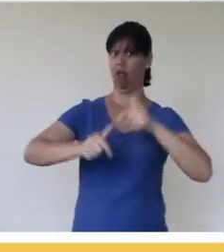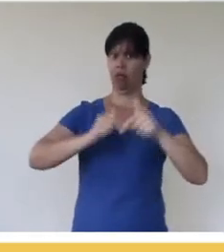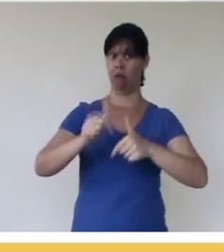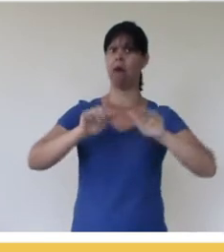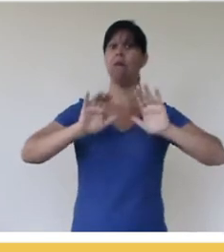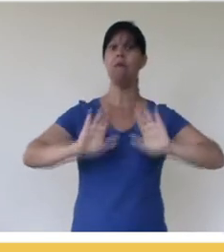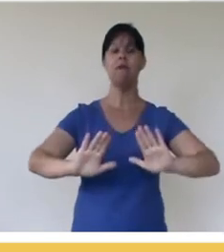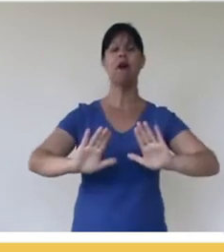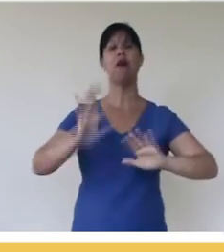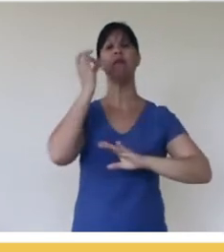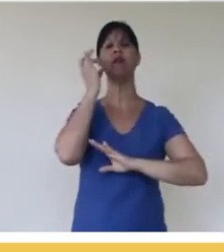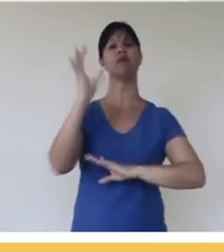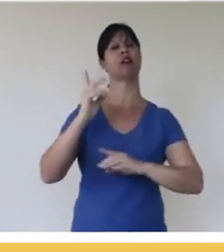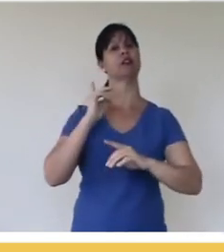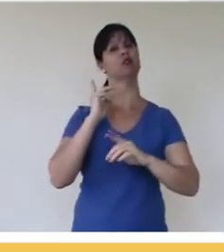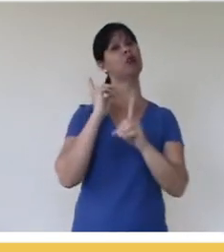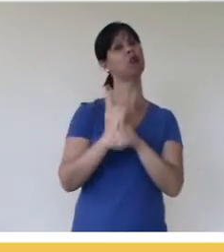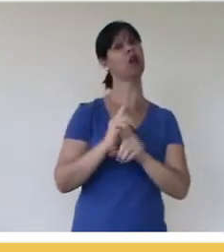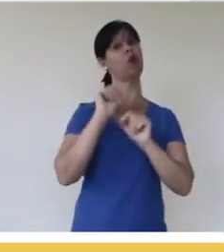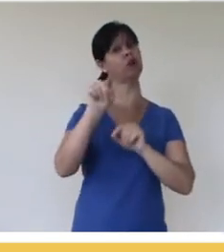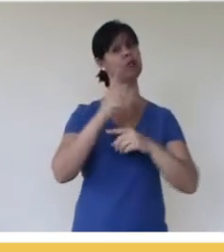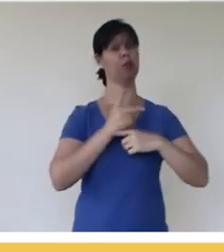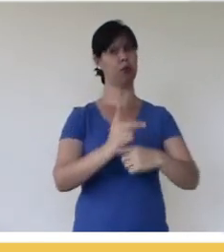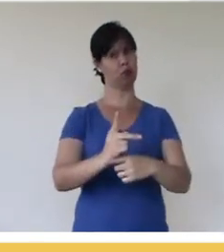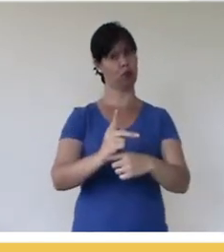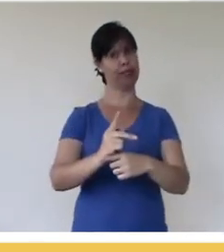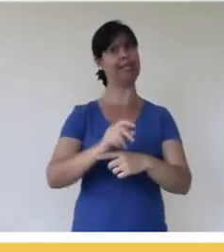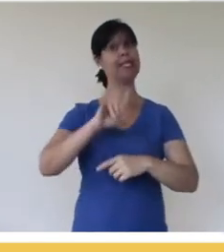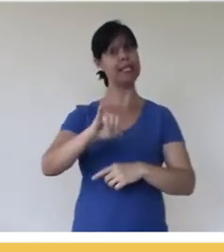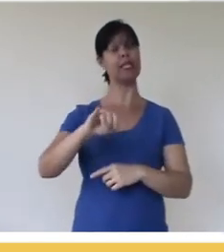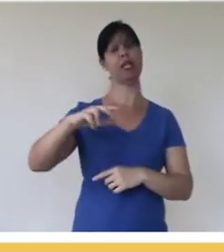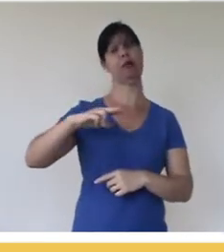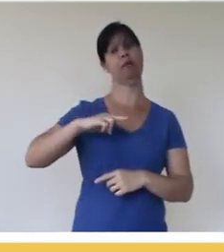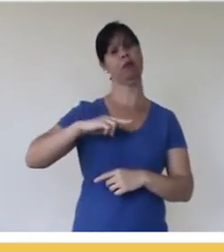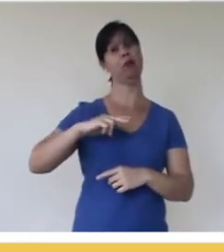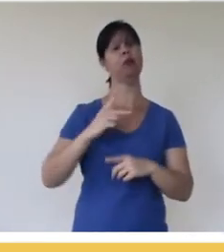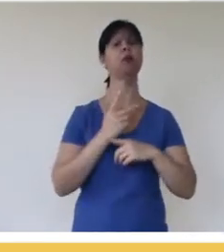but it’s really easier to find what you’re looking for, particularly if you are looking for open resources.